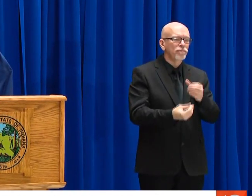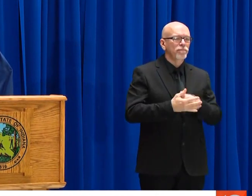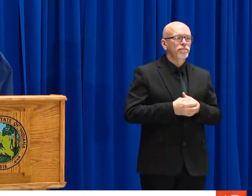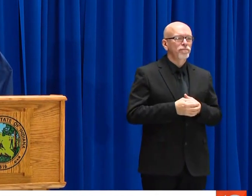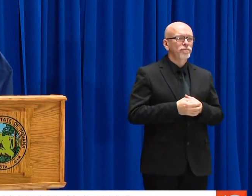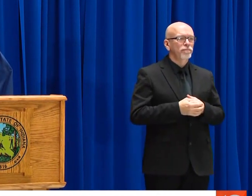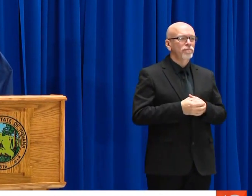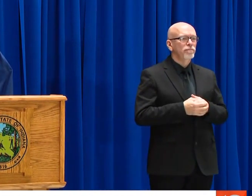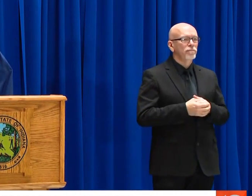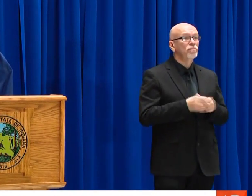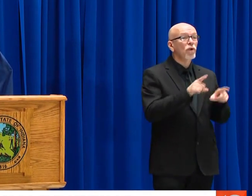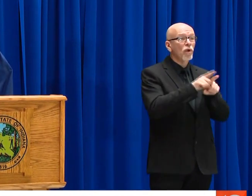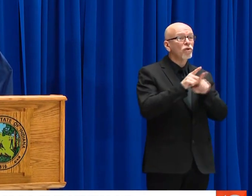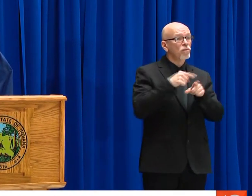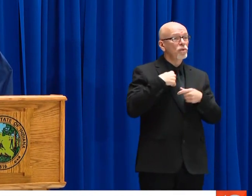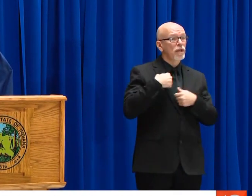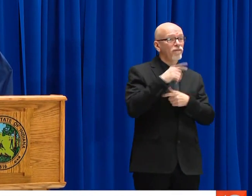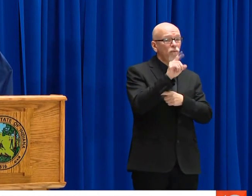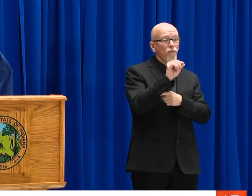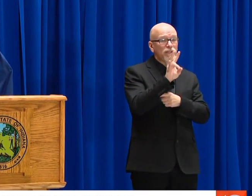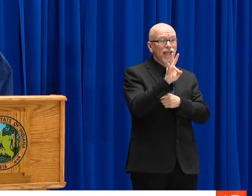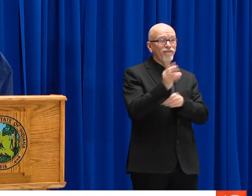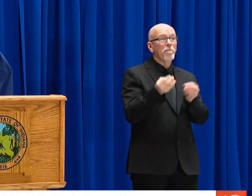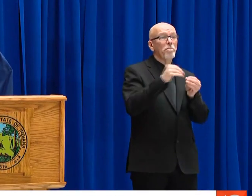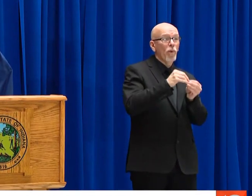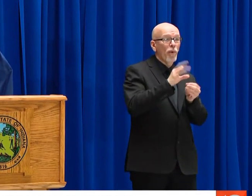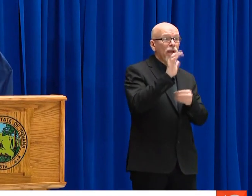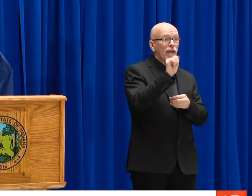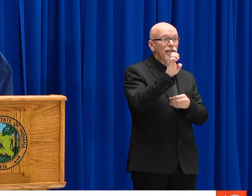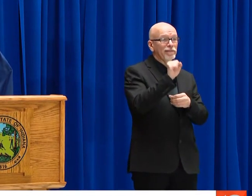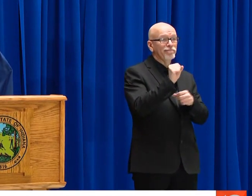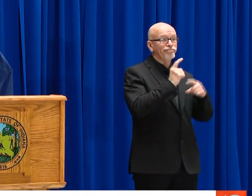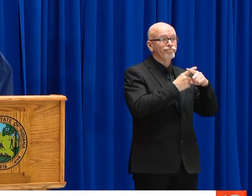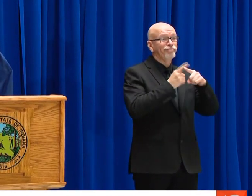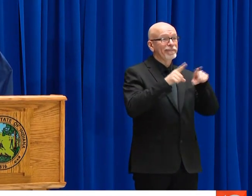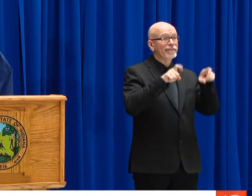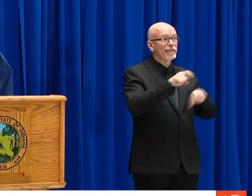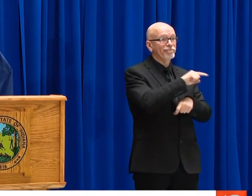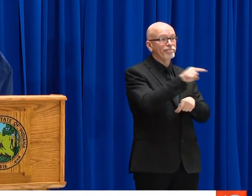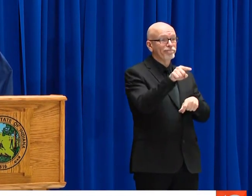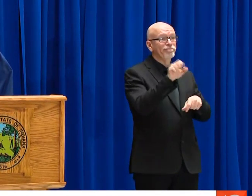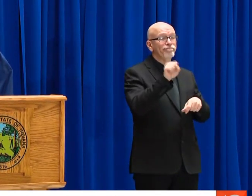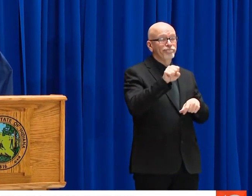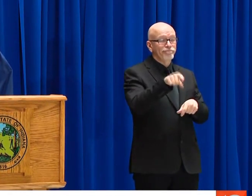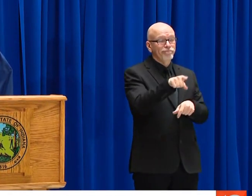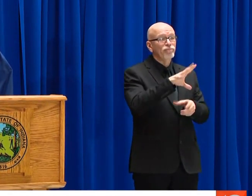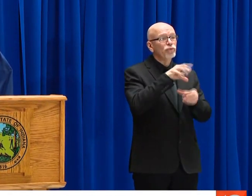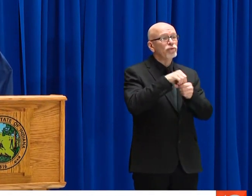FAMILY, FRIENDS, AND/OR COMMUNITY OUT THERE THAT IS GRIEVING THEIR LOSS.